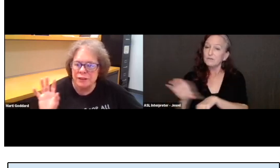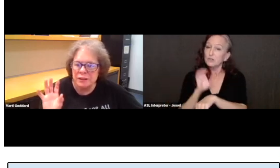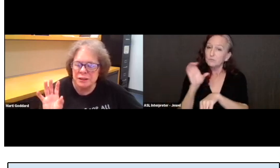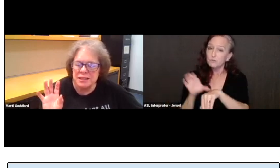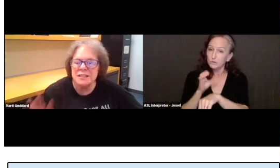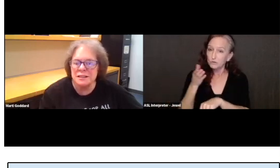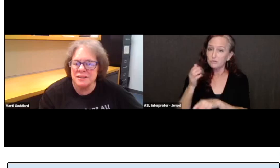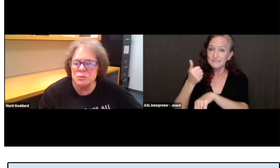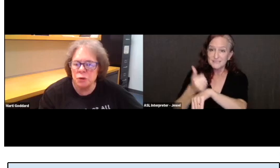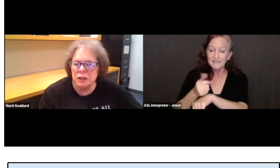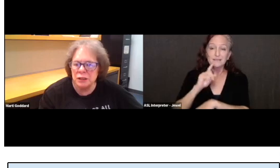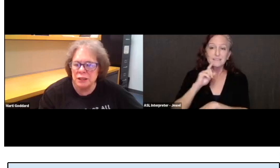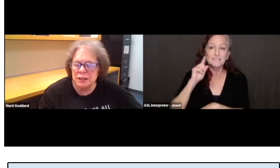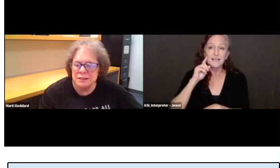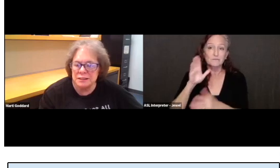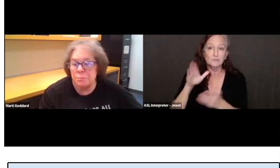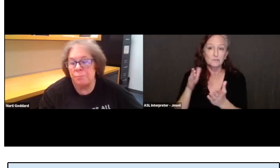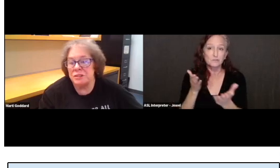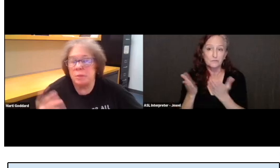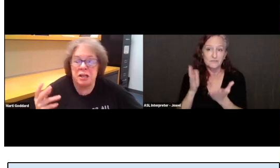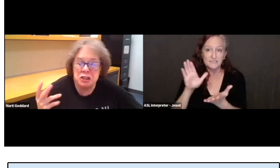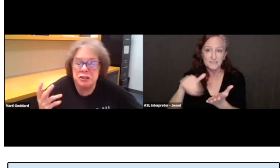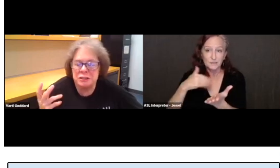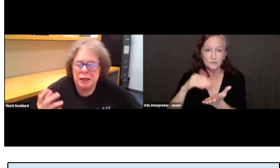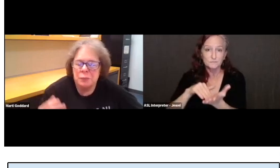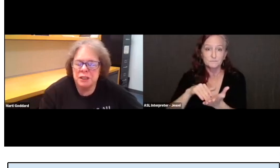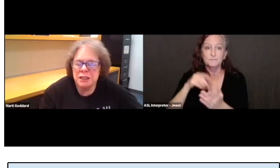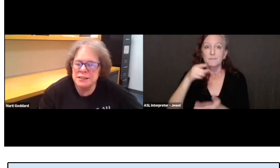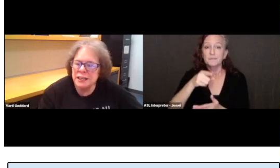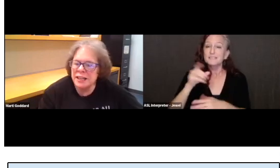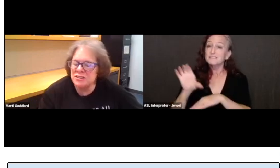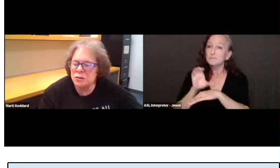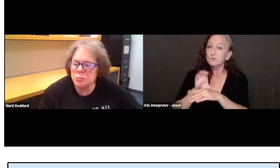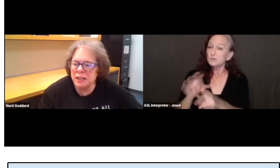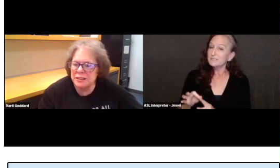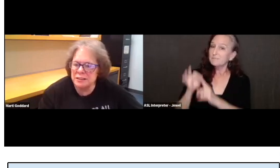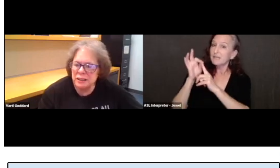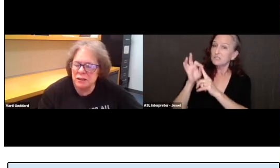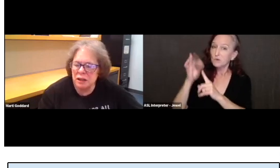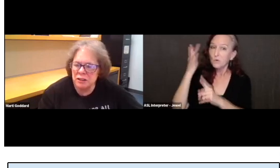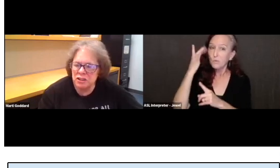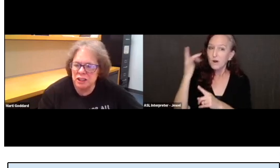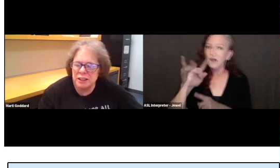And we have -- this one is special because it has ZoomText technology.